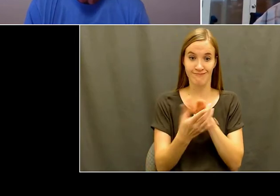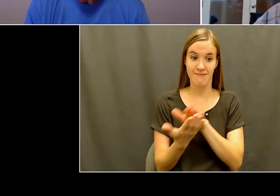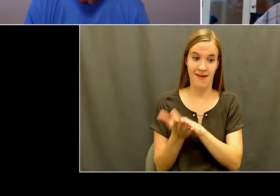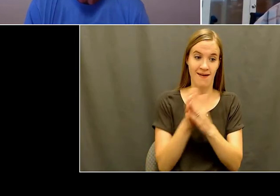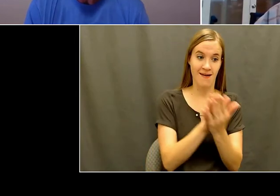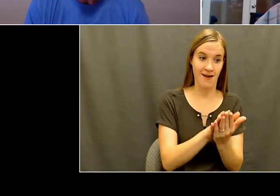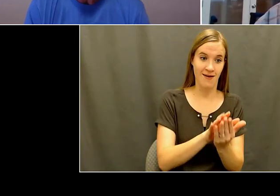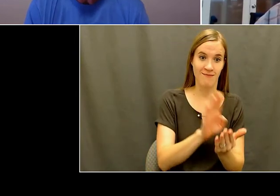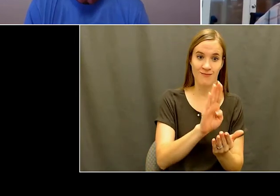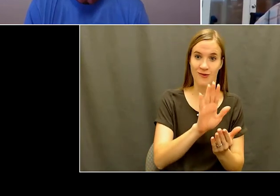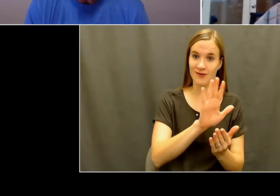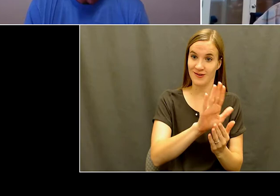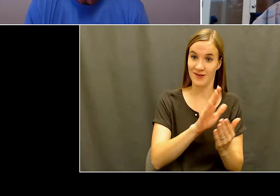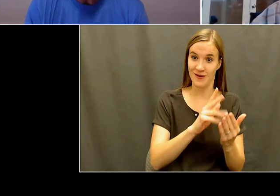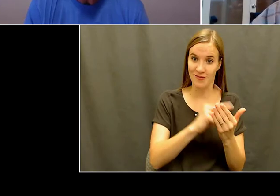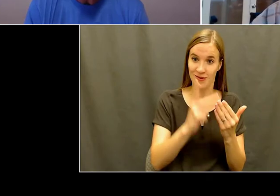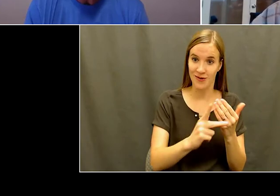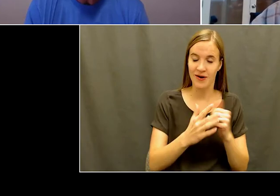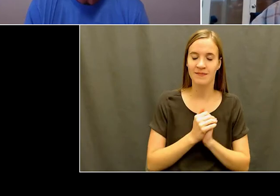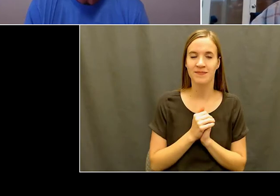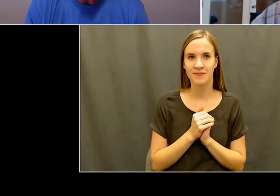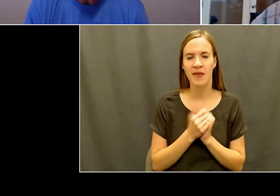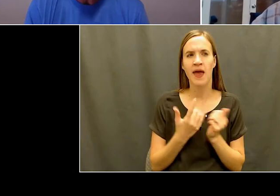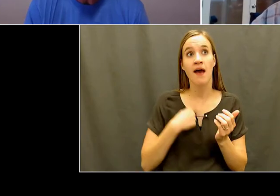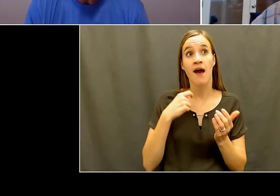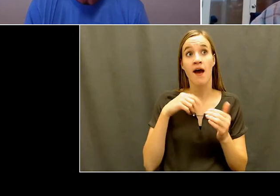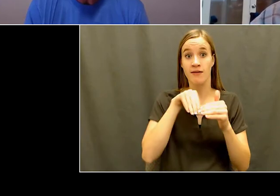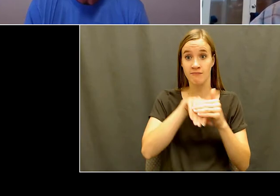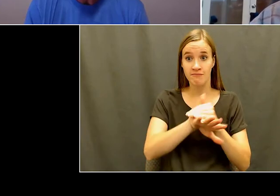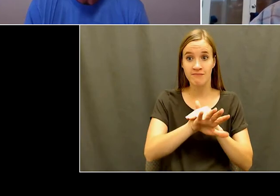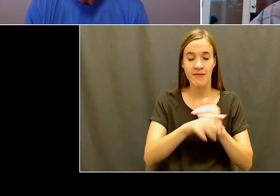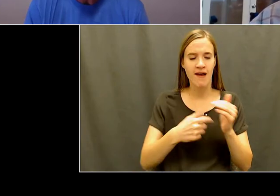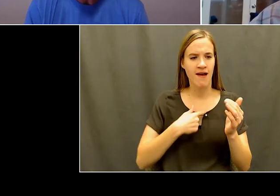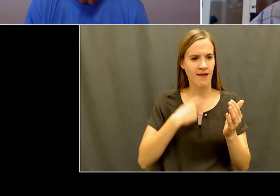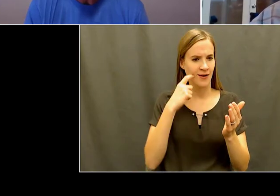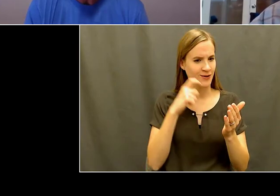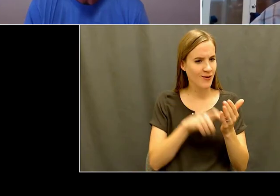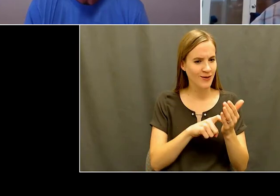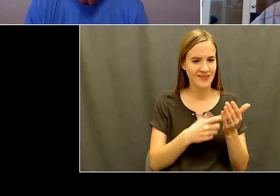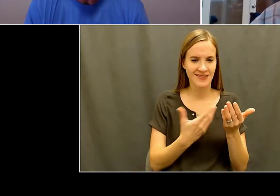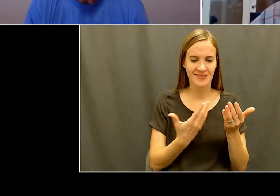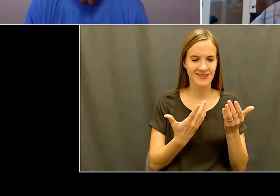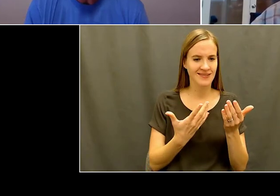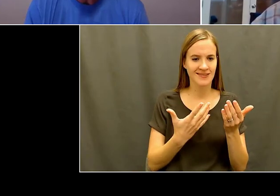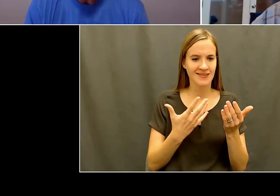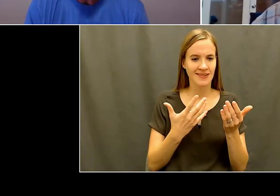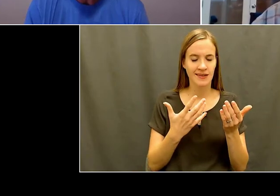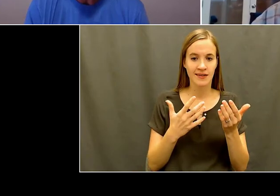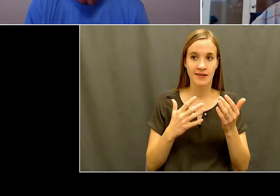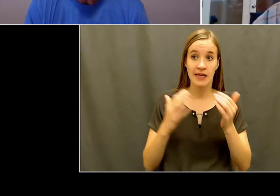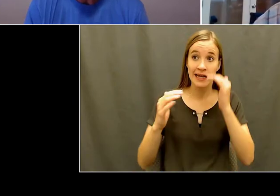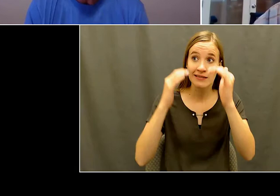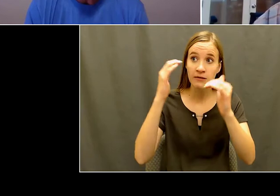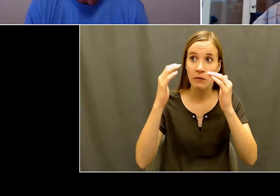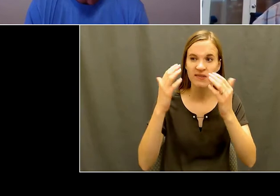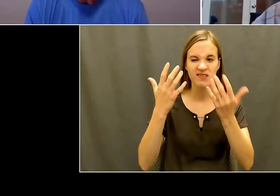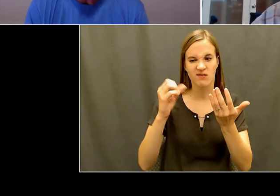together in the same room, and everybody has a disability. Everybody uses a mobility equipment or has something